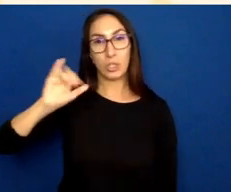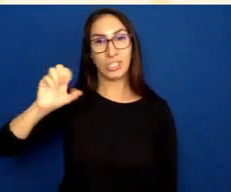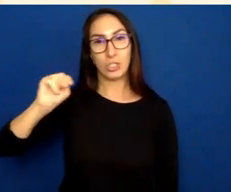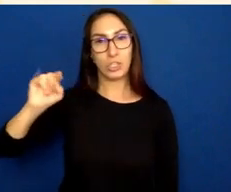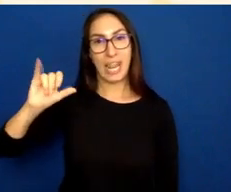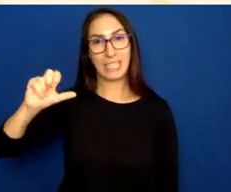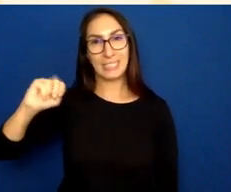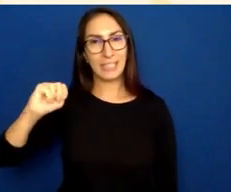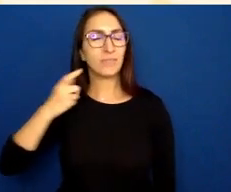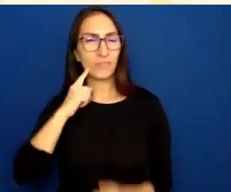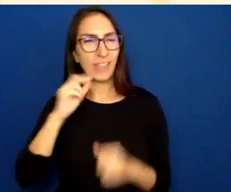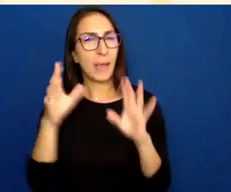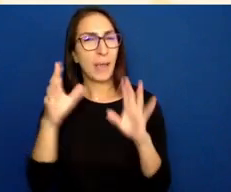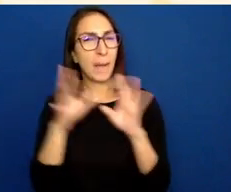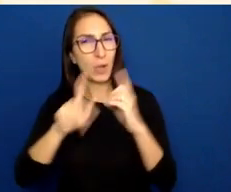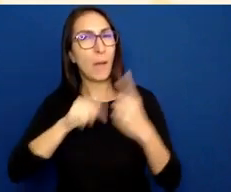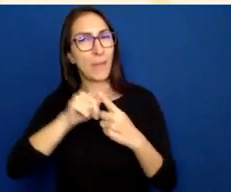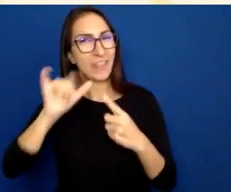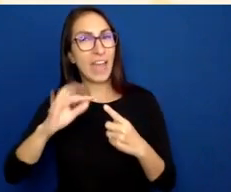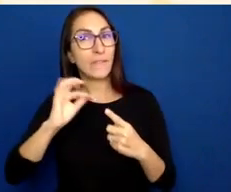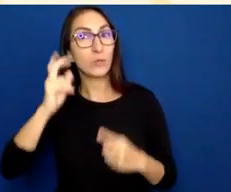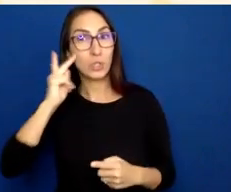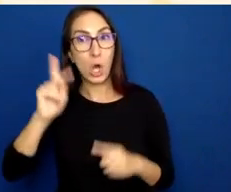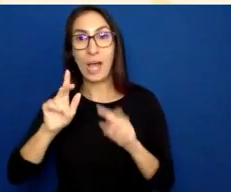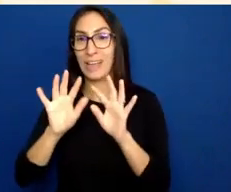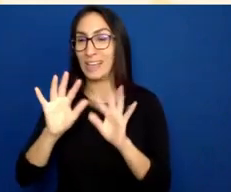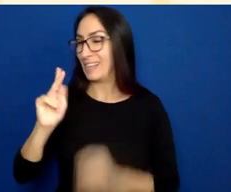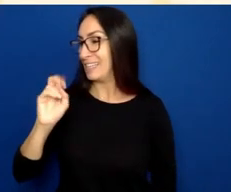If you saw Jennison’s Keynote this morning, it talked about that.